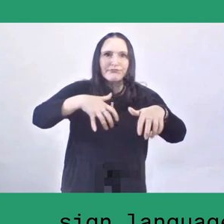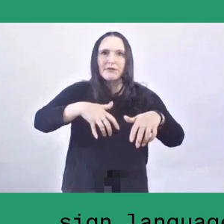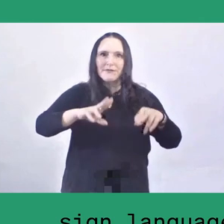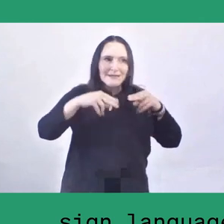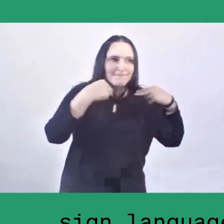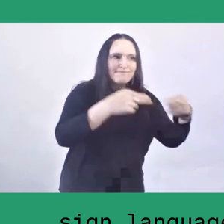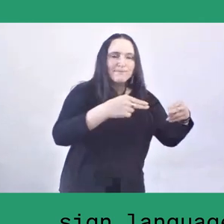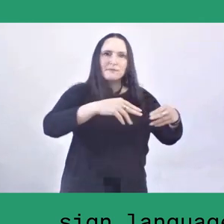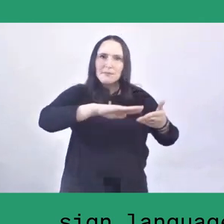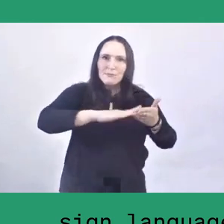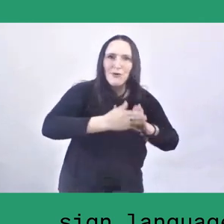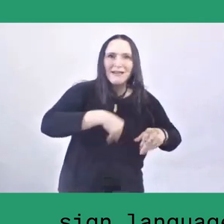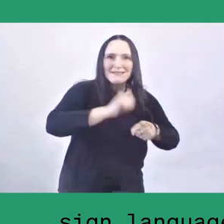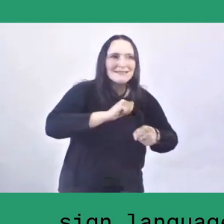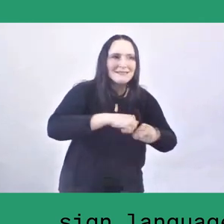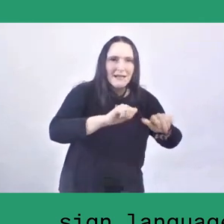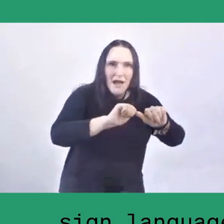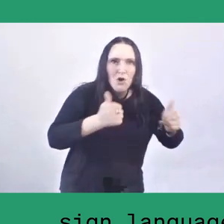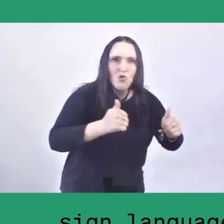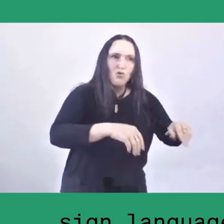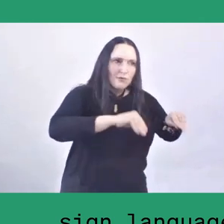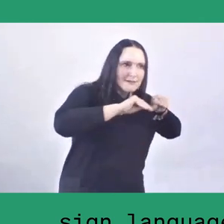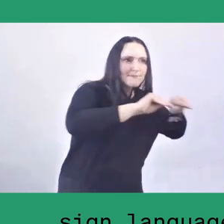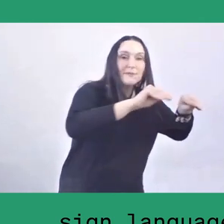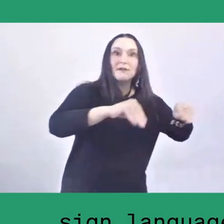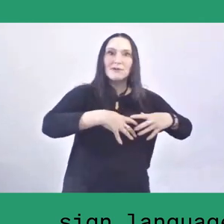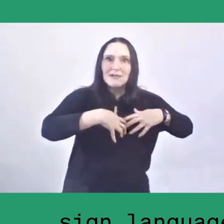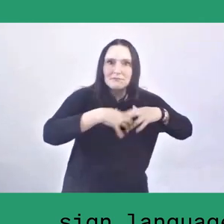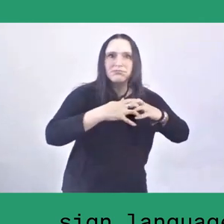would then have a pathway for the establishment of Salassae